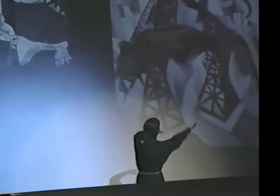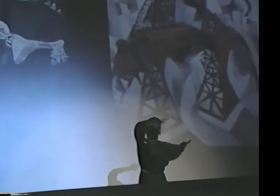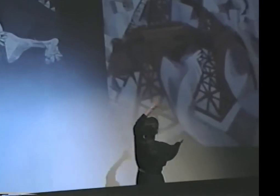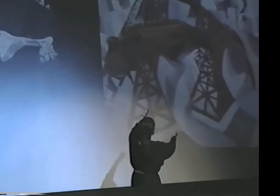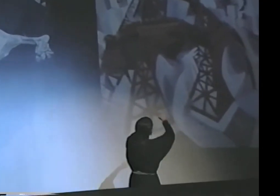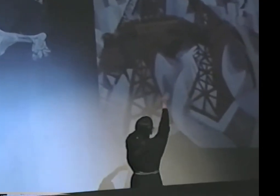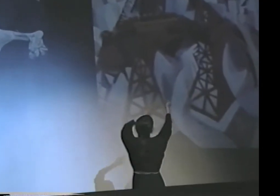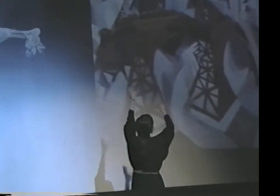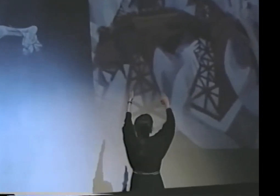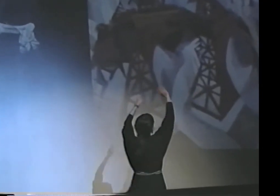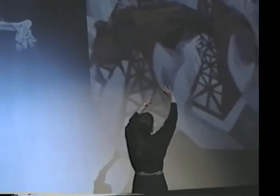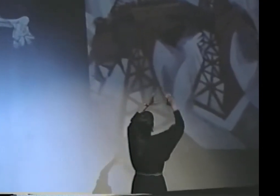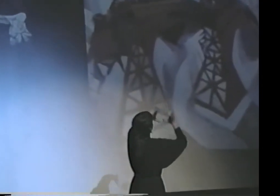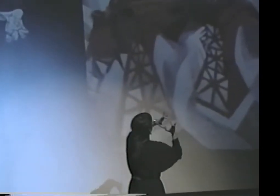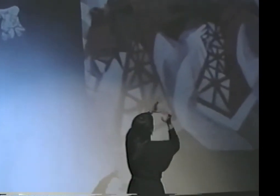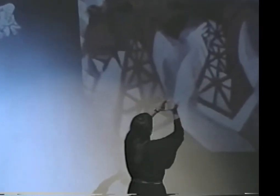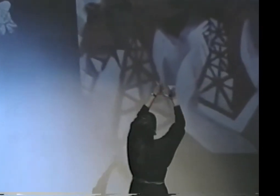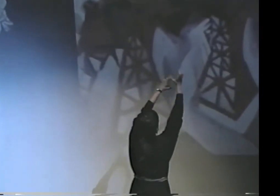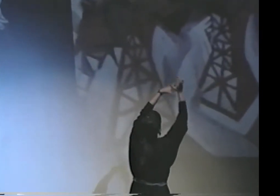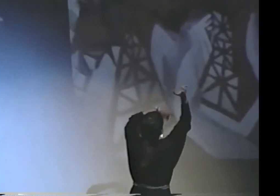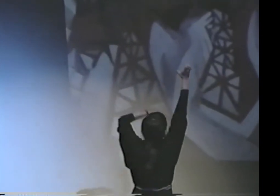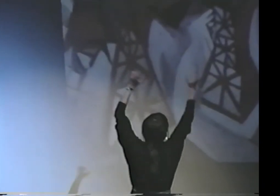AGAIN, THE CIRCULAR EMPHASIS.